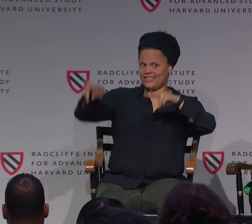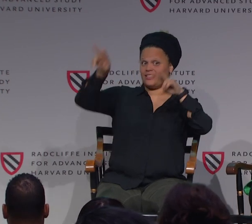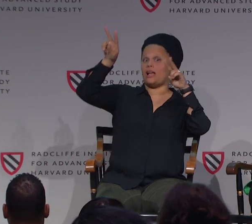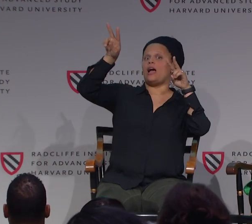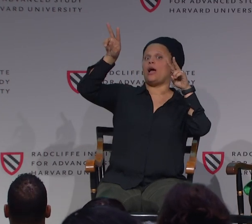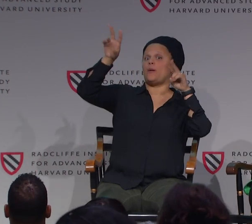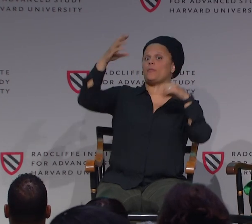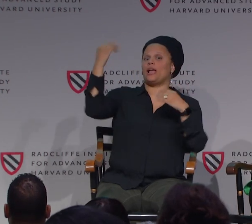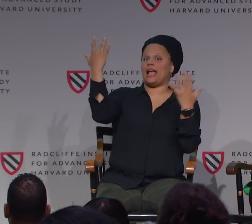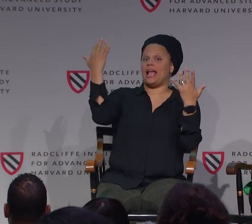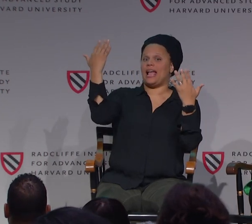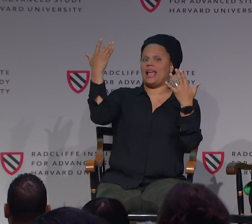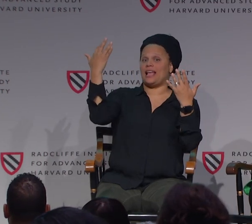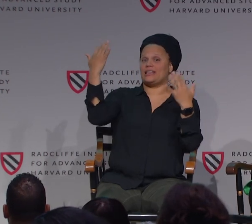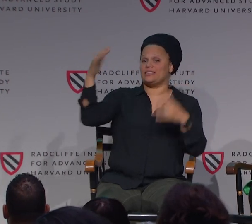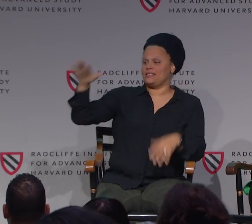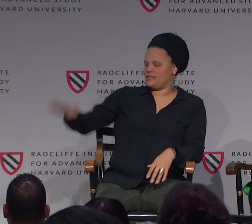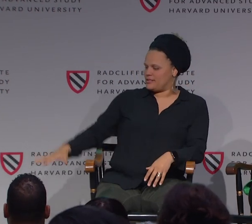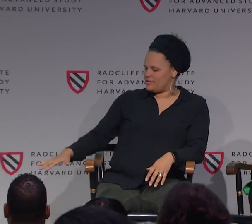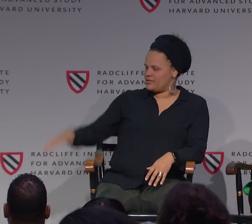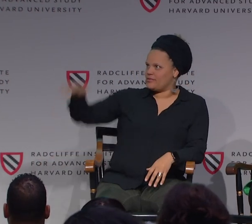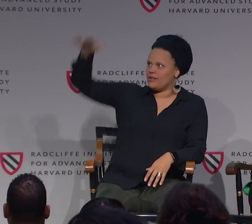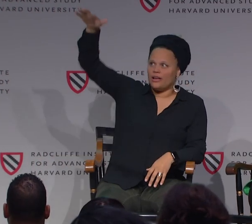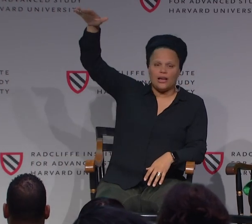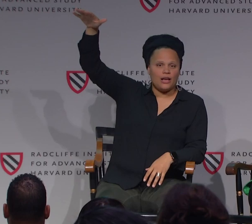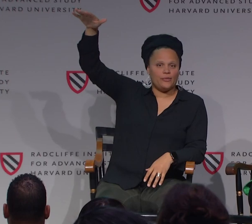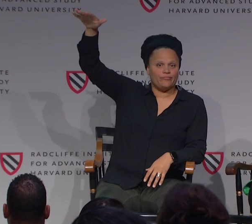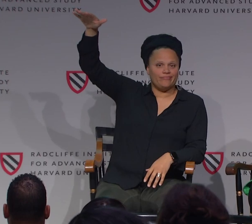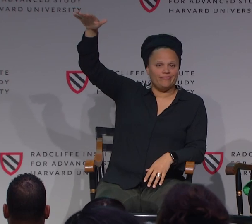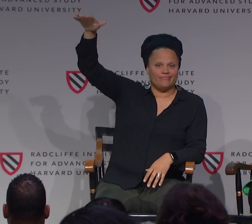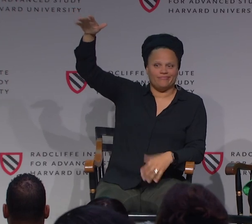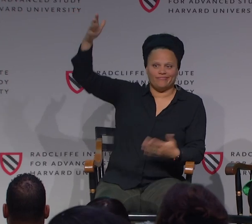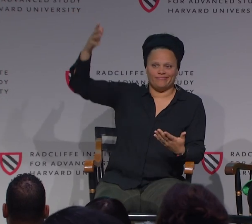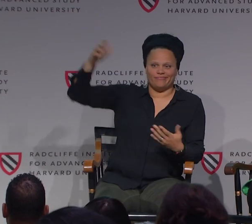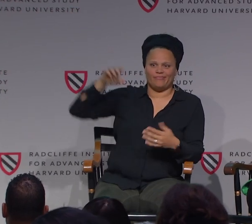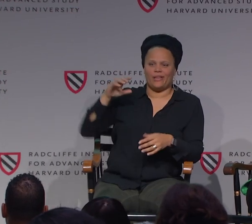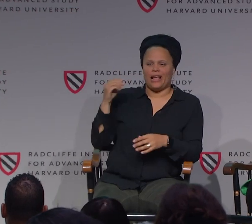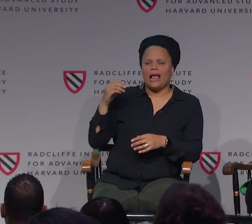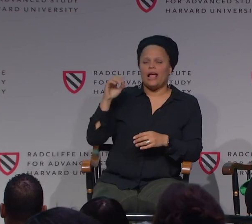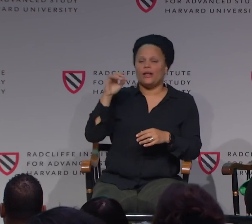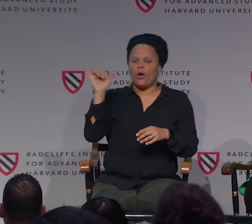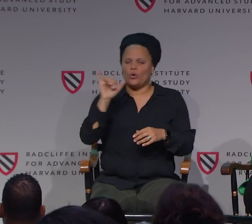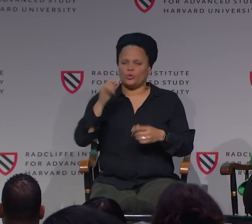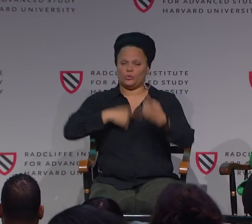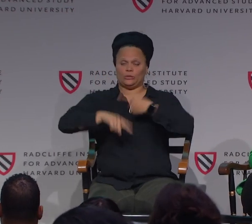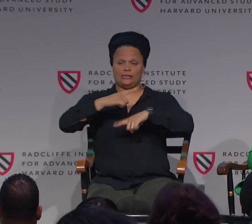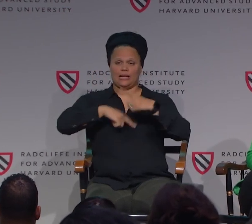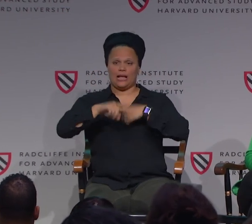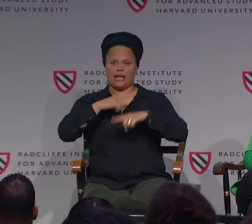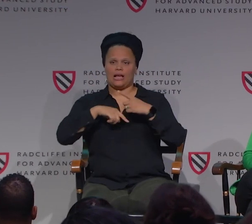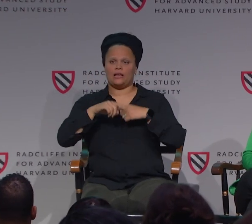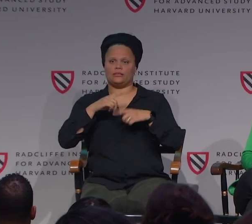is to indicate that status, just by that range of height and location.